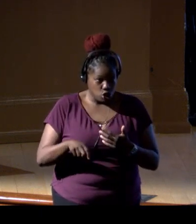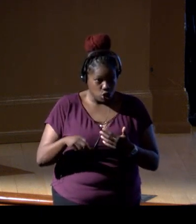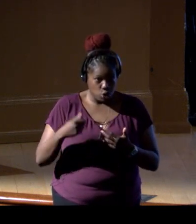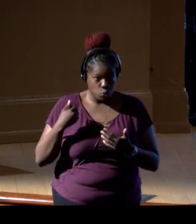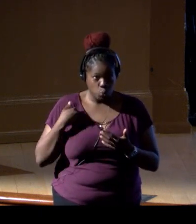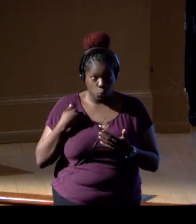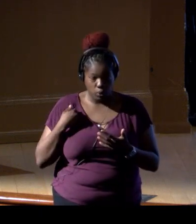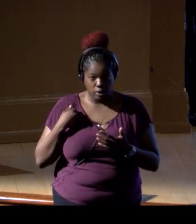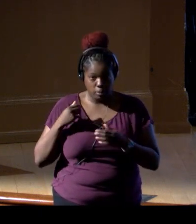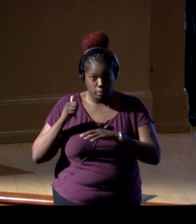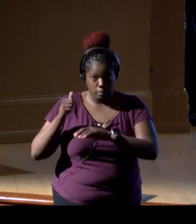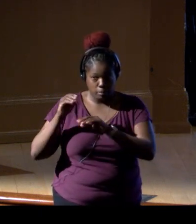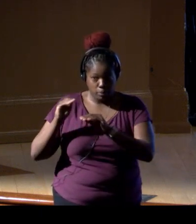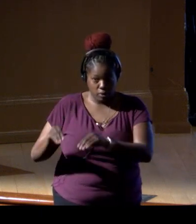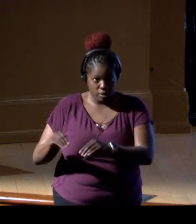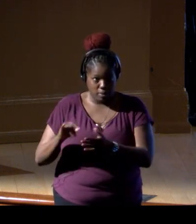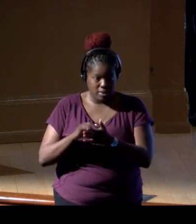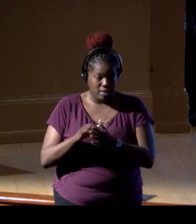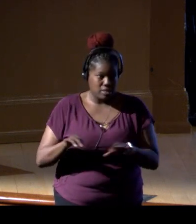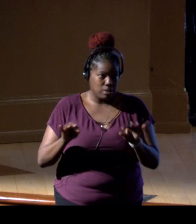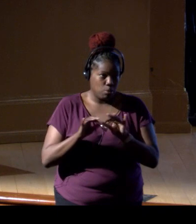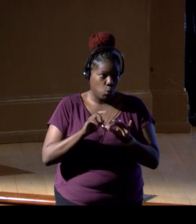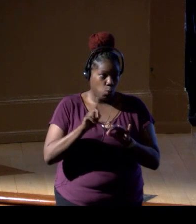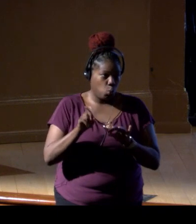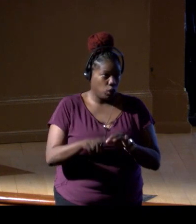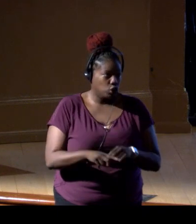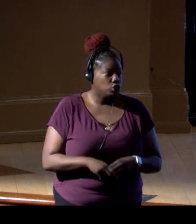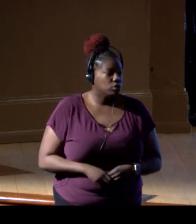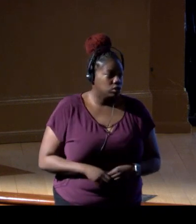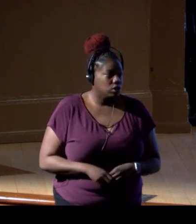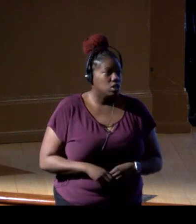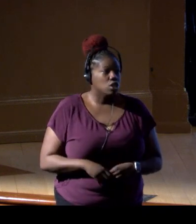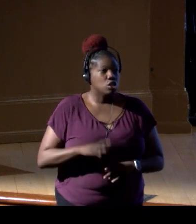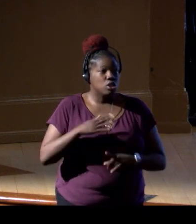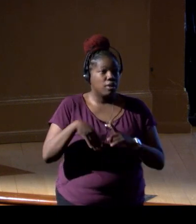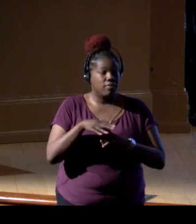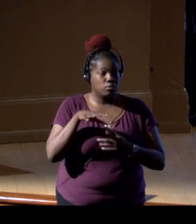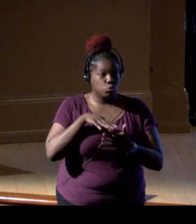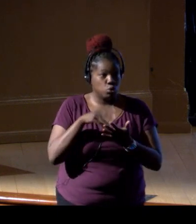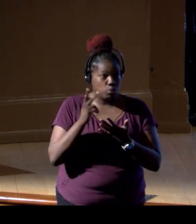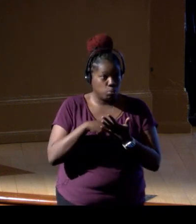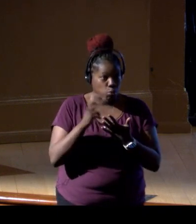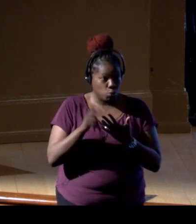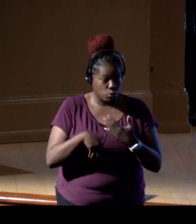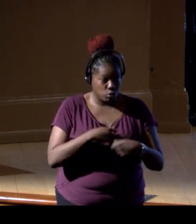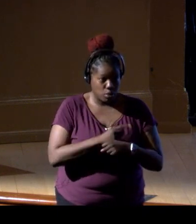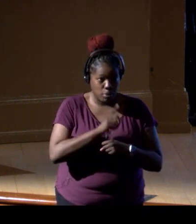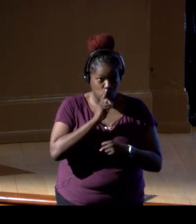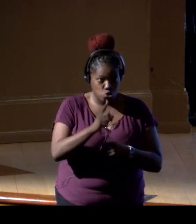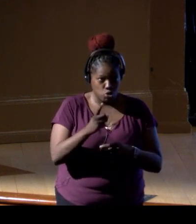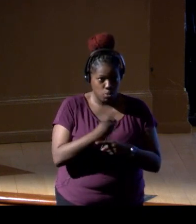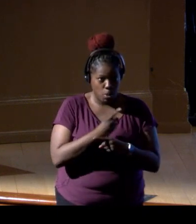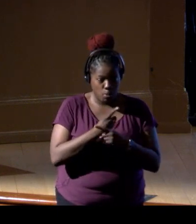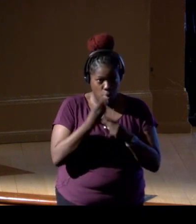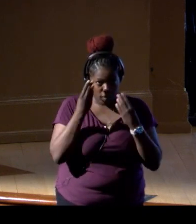That's probably the more important question. So it's the job of the Environmental Studies Program to ensure this proper information is collected,